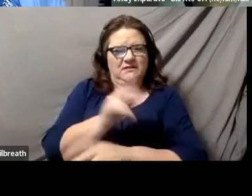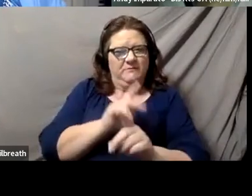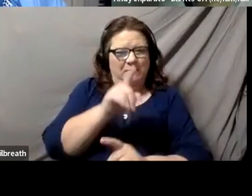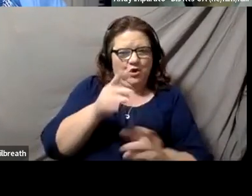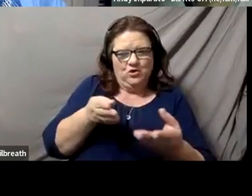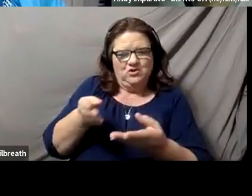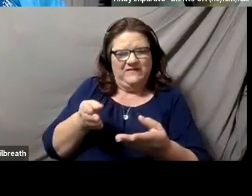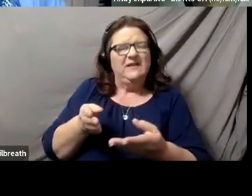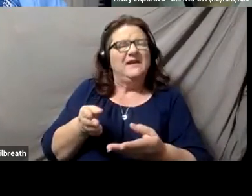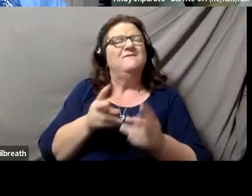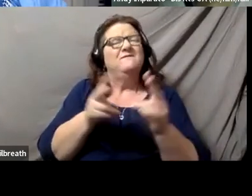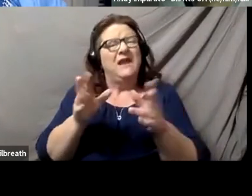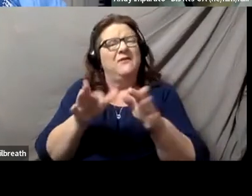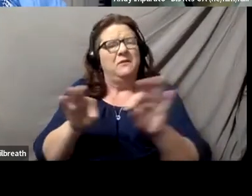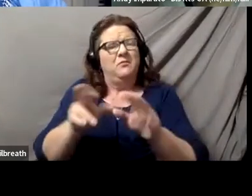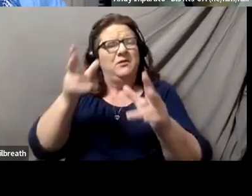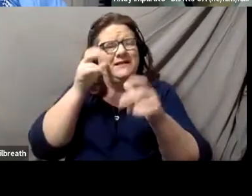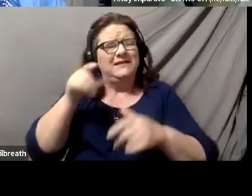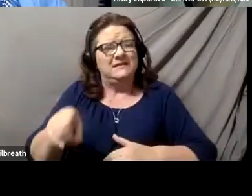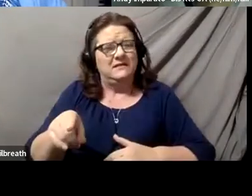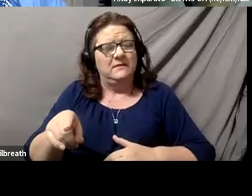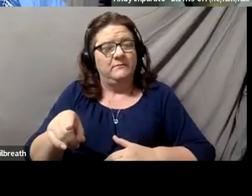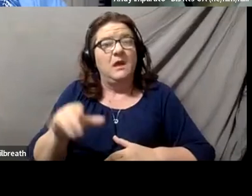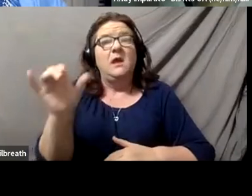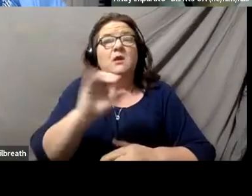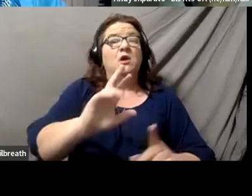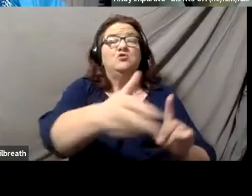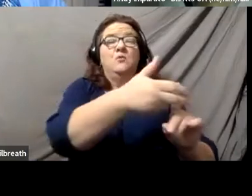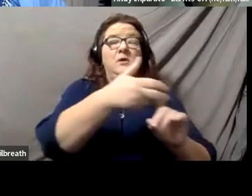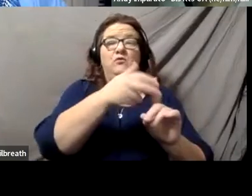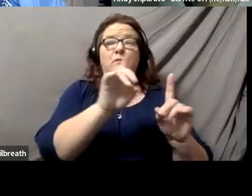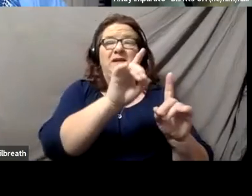and the recruitment of disabled individuals to be working across the field